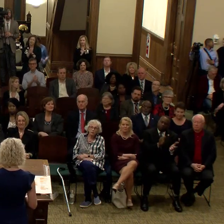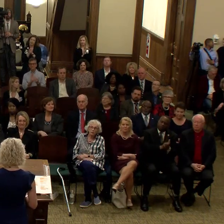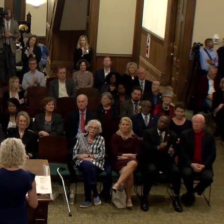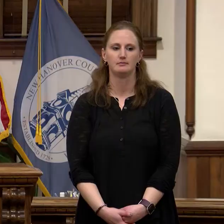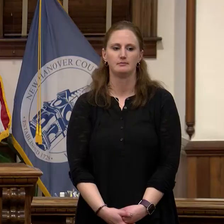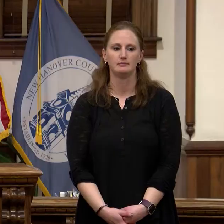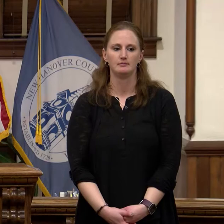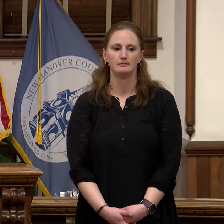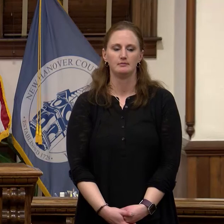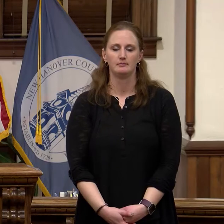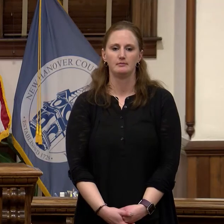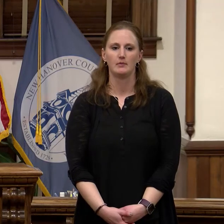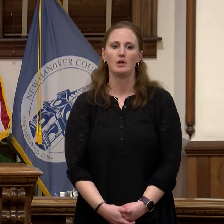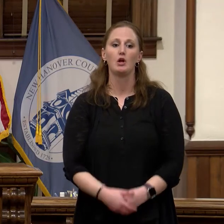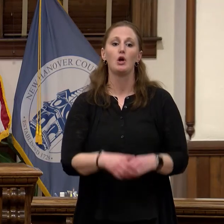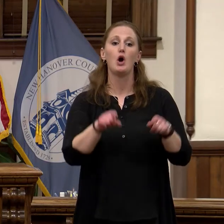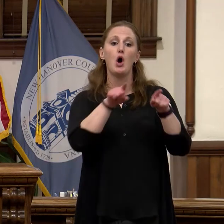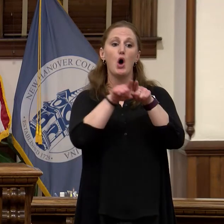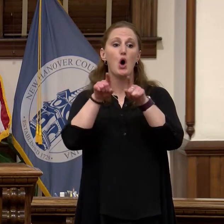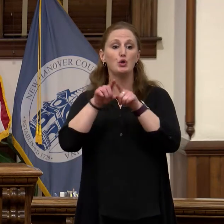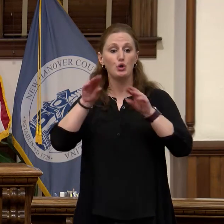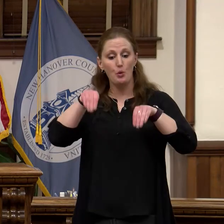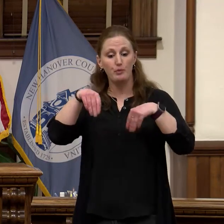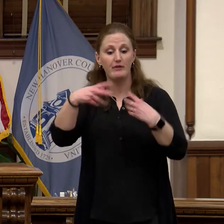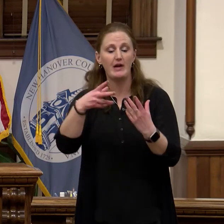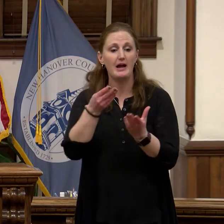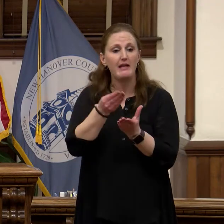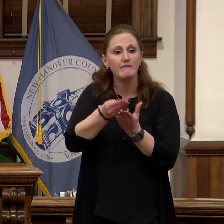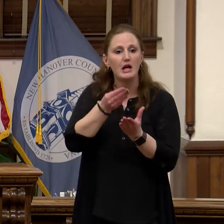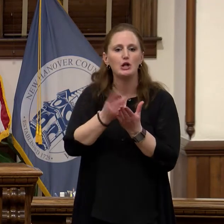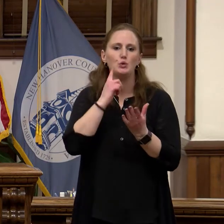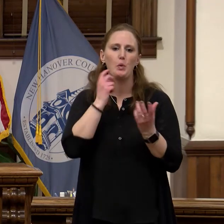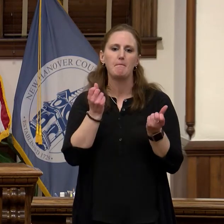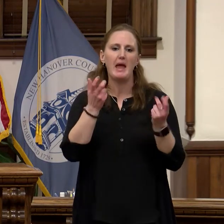We also provided funding to numerous housing organizations they're helping